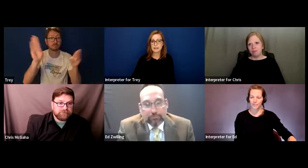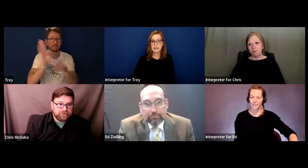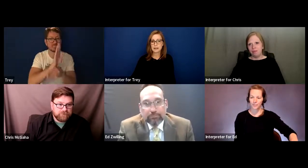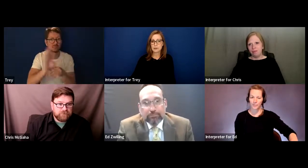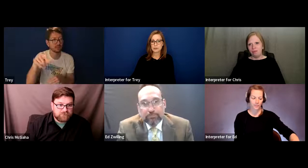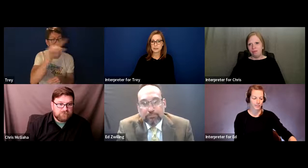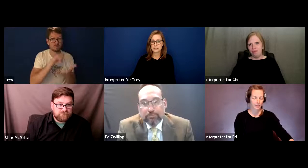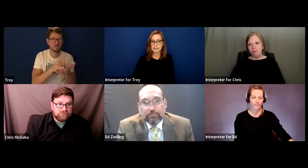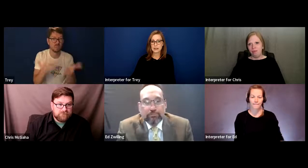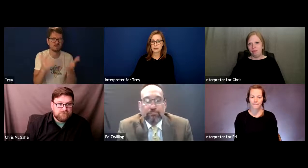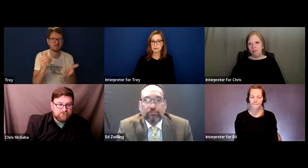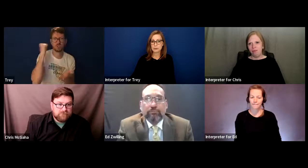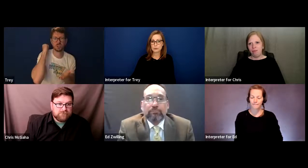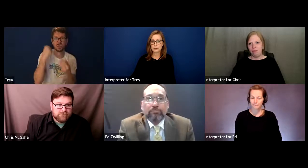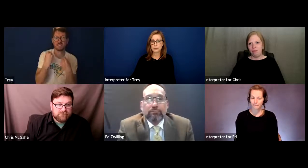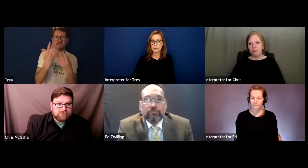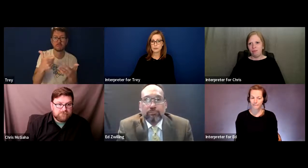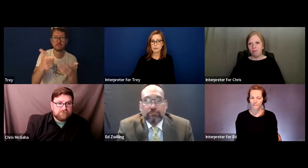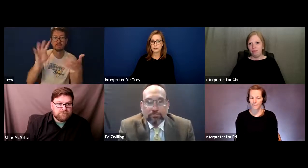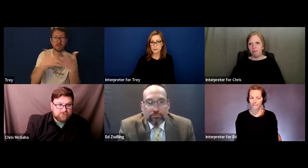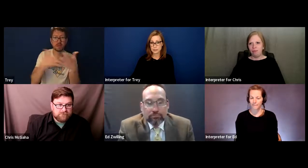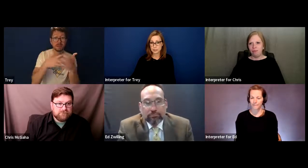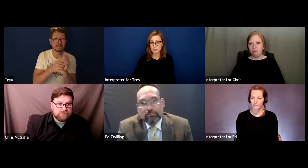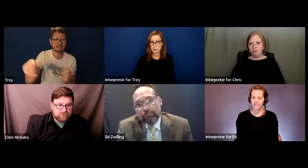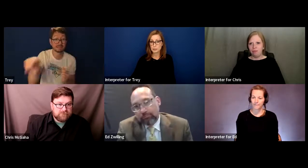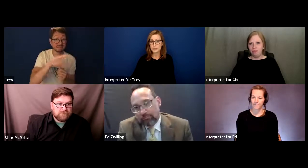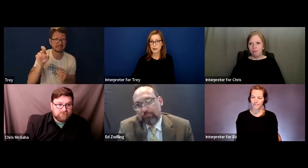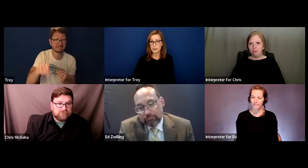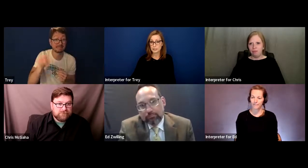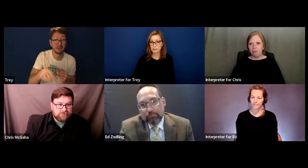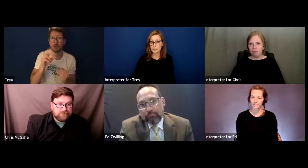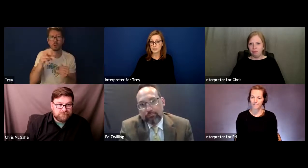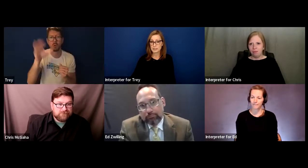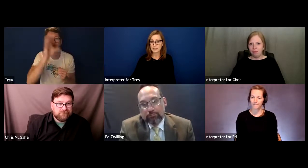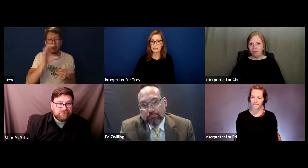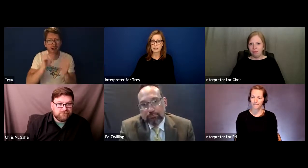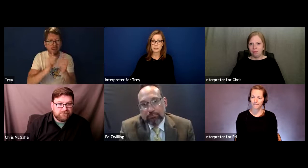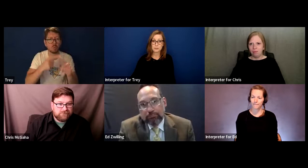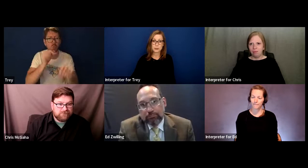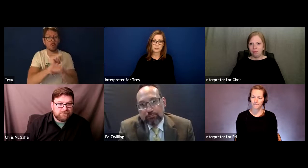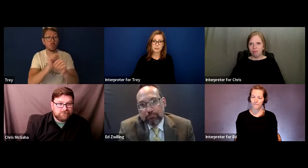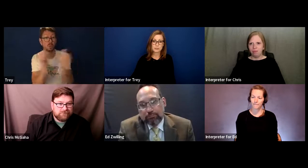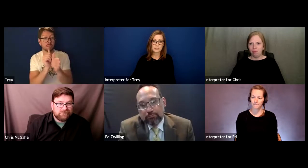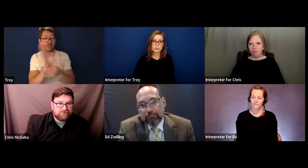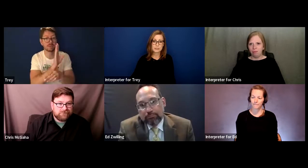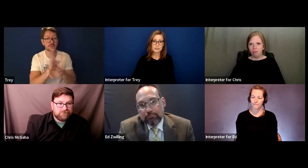And that will address how to achieve public accommodations in the area of public services